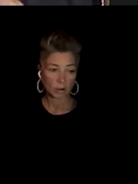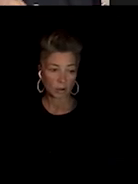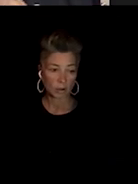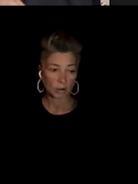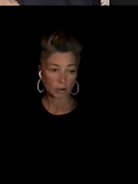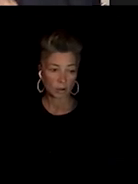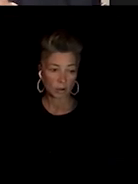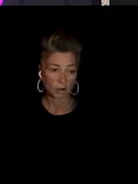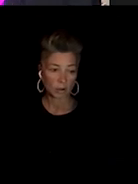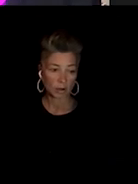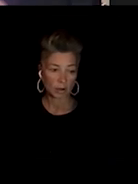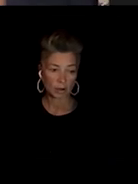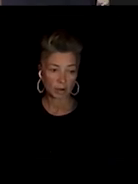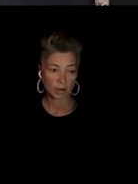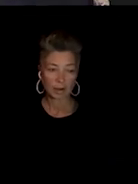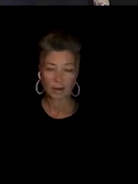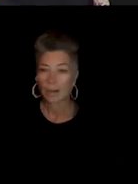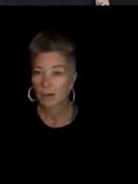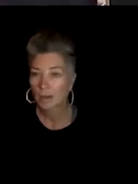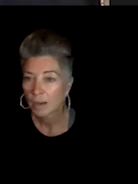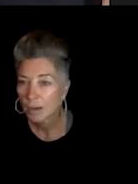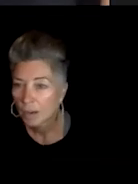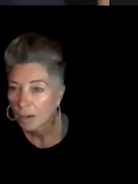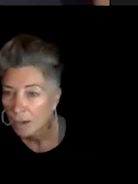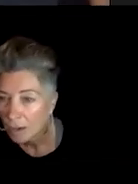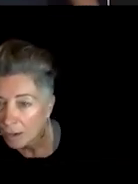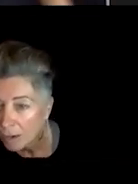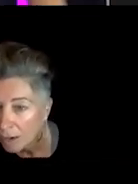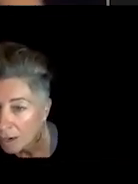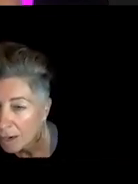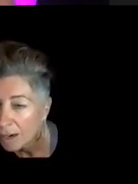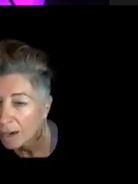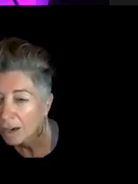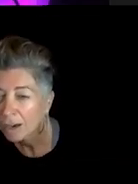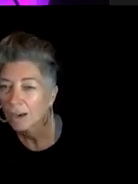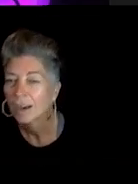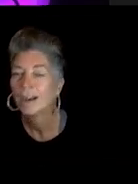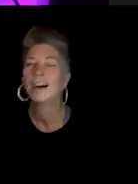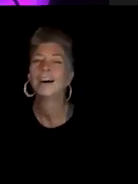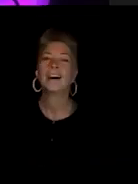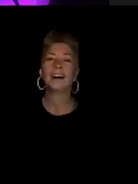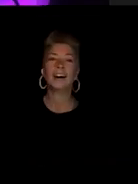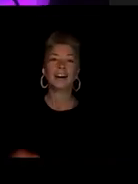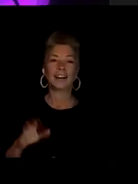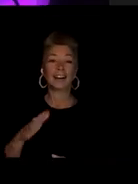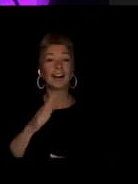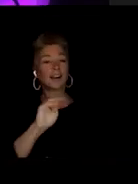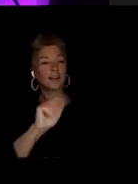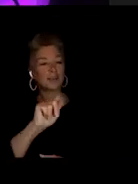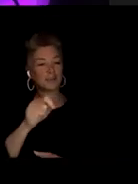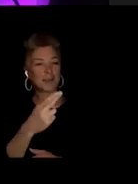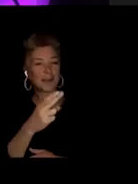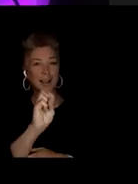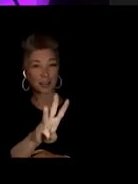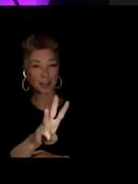Matthew. Thank you for facilitating tonight's conversation. It's, it's really beautiful to see you in that role